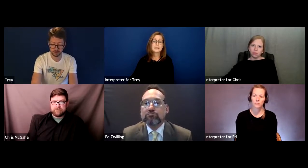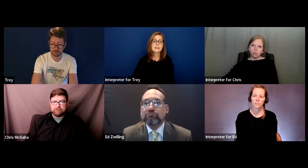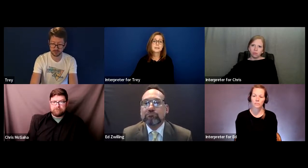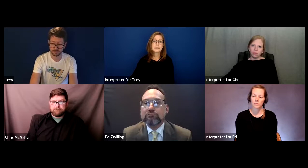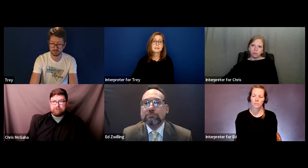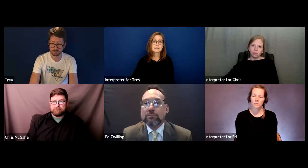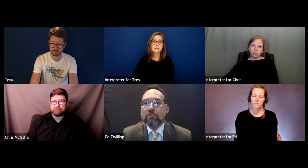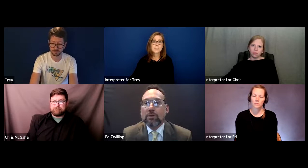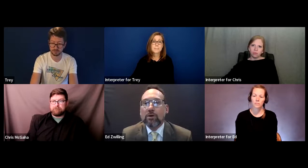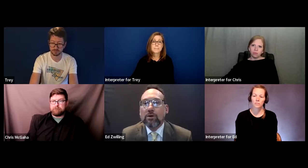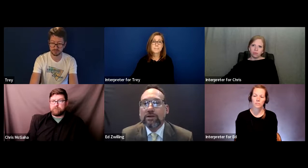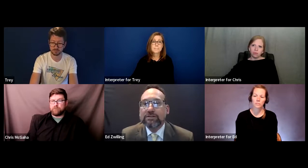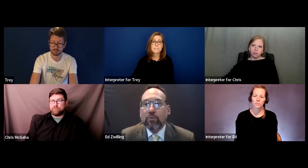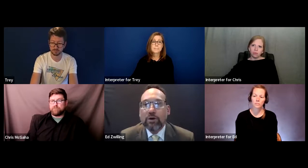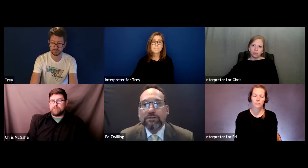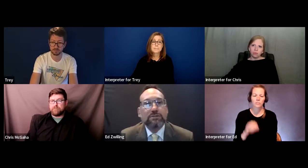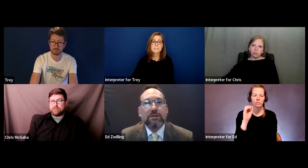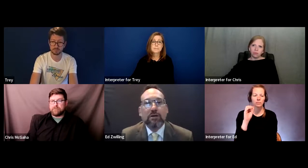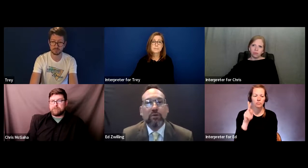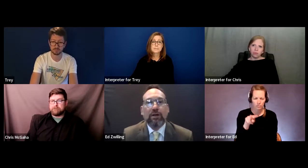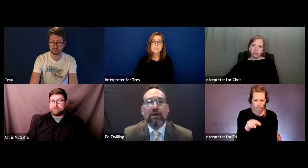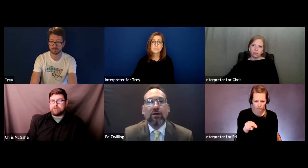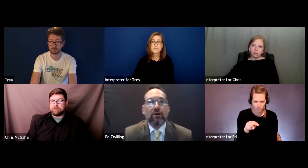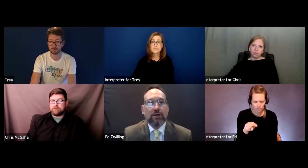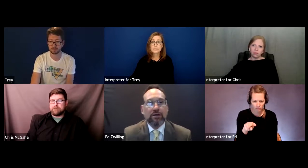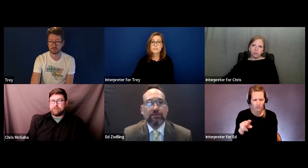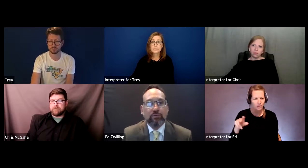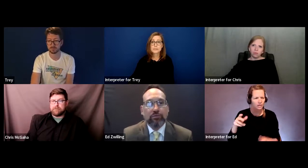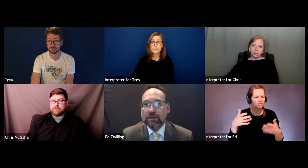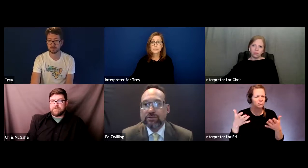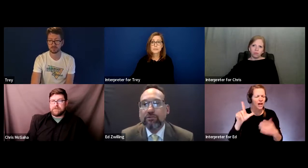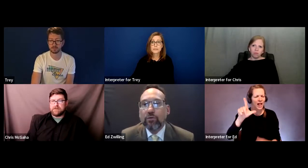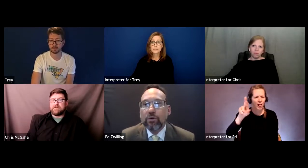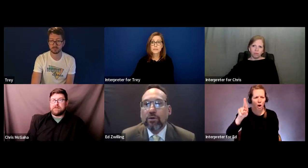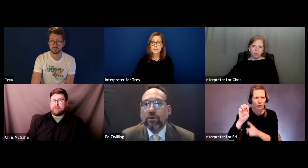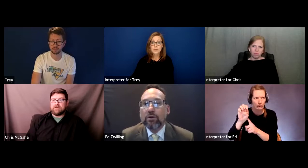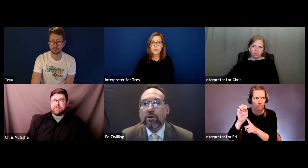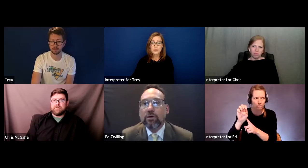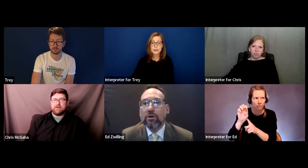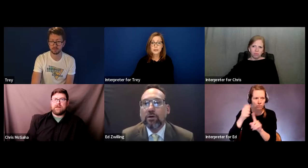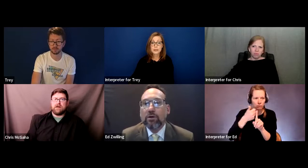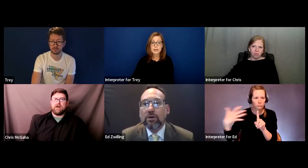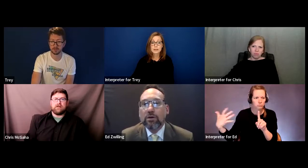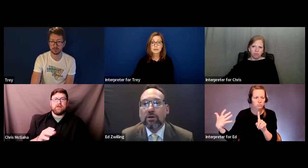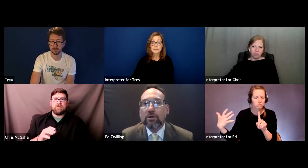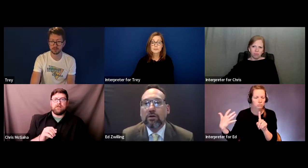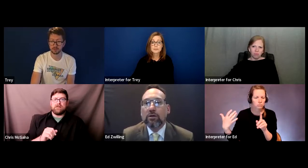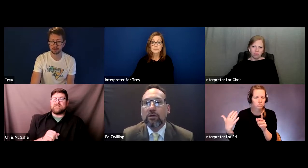Ed: Okay. Someone tell me what LRE is an abbreviation for.